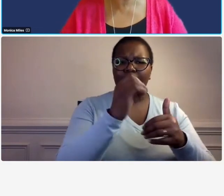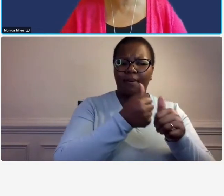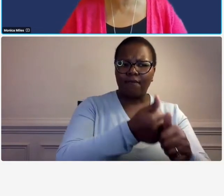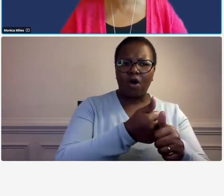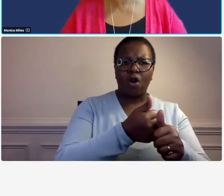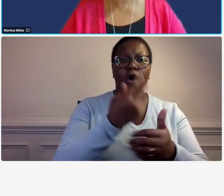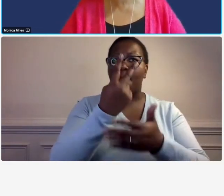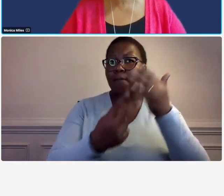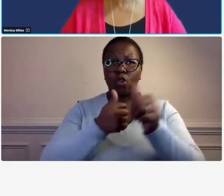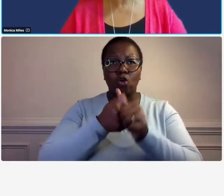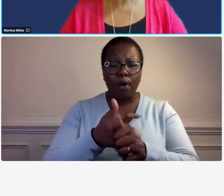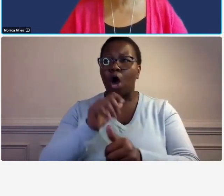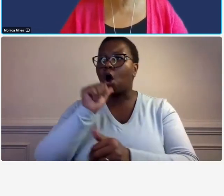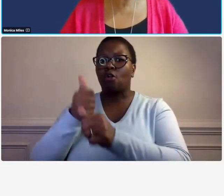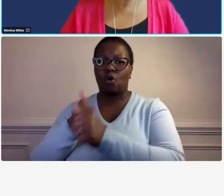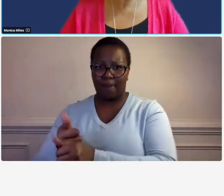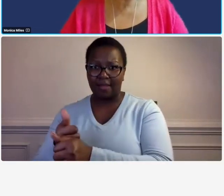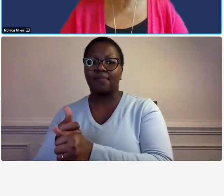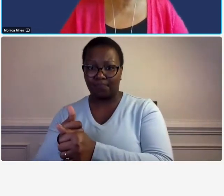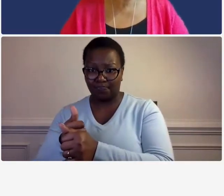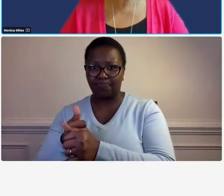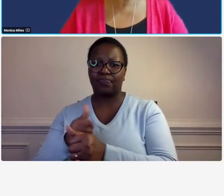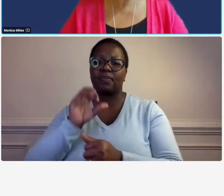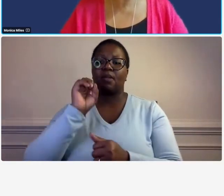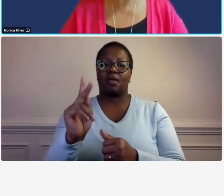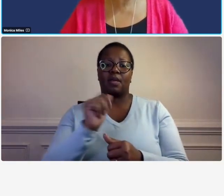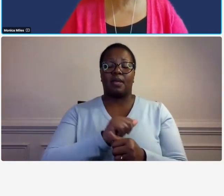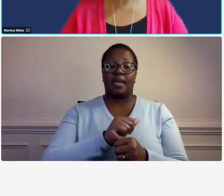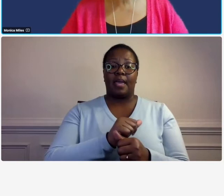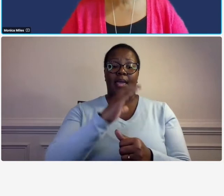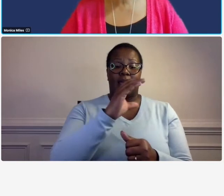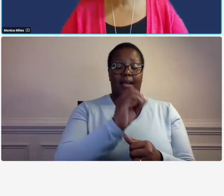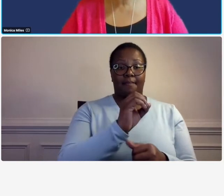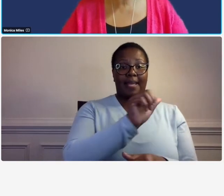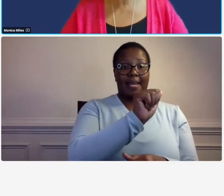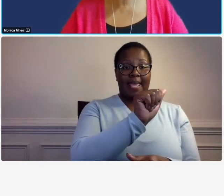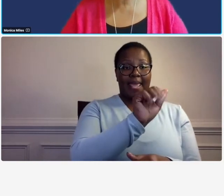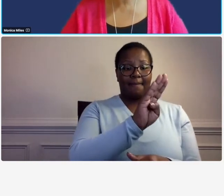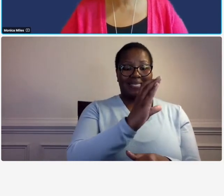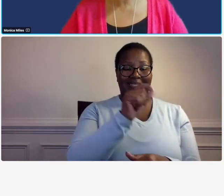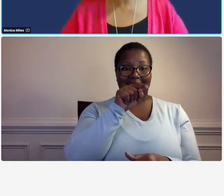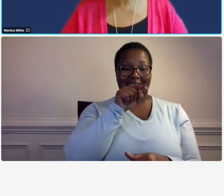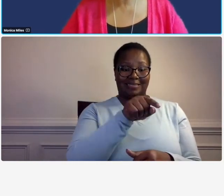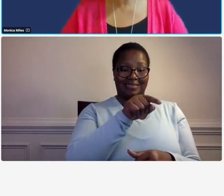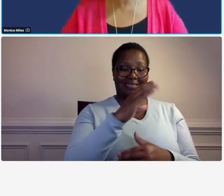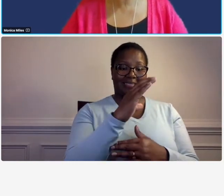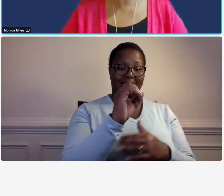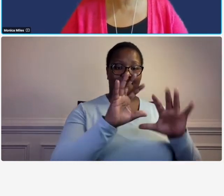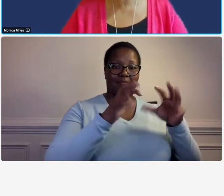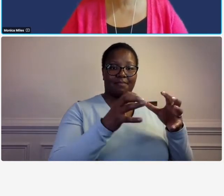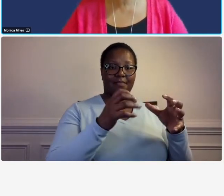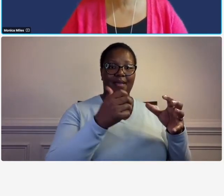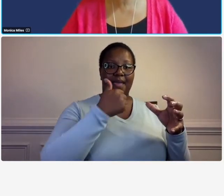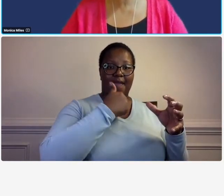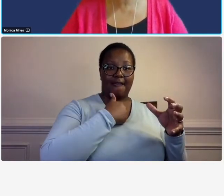neither of them are compliant so company abc this company has all lump sum contracts therefore they